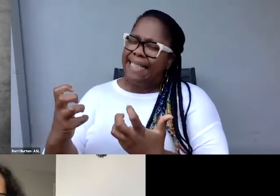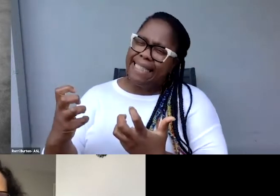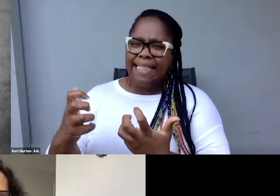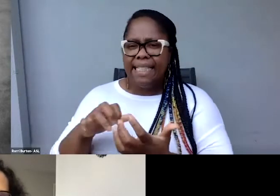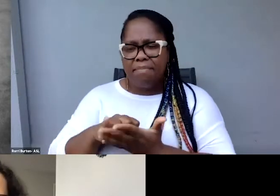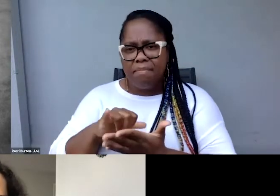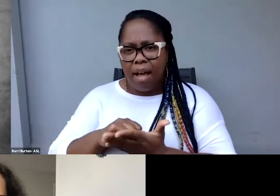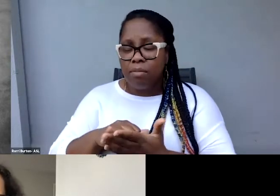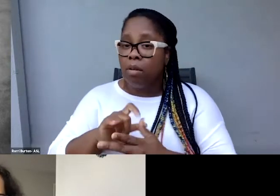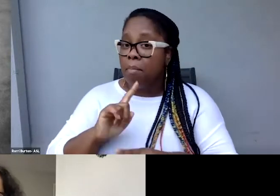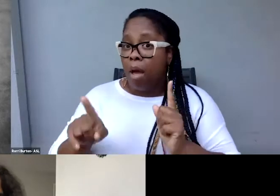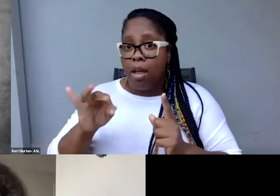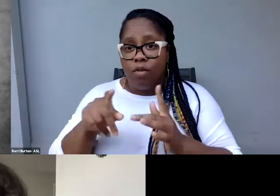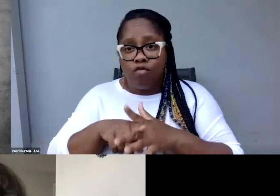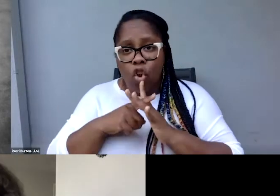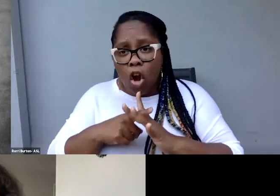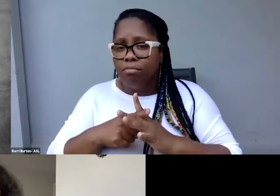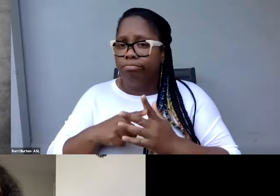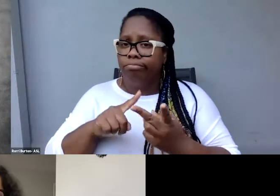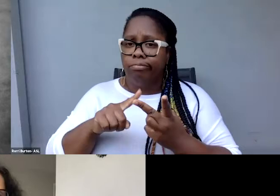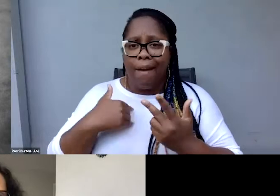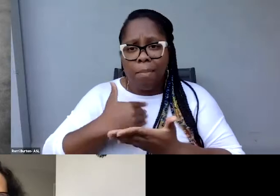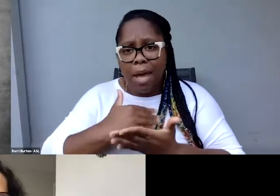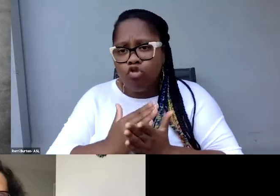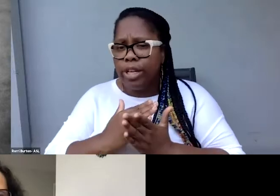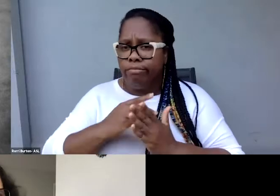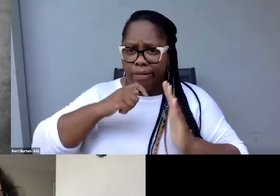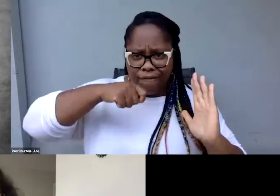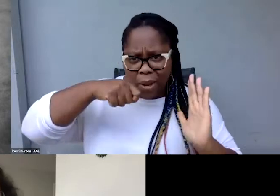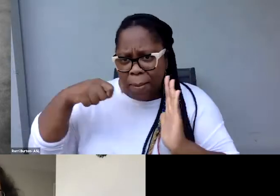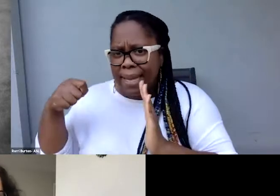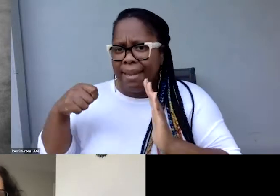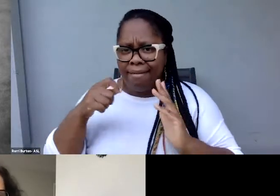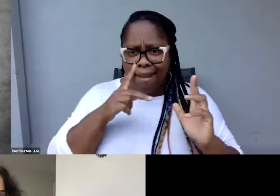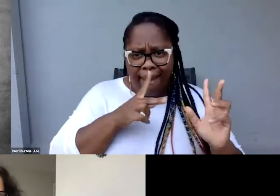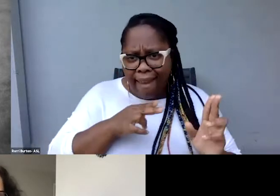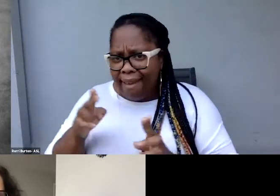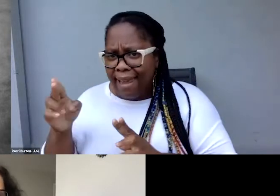you've budgeted your film, you've started filming, now you're editing, and you still don't know about captions?